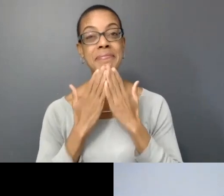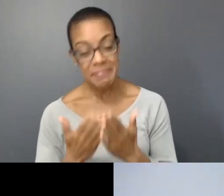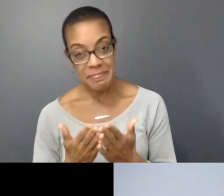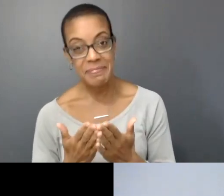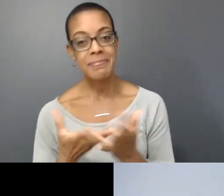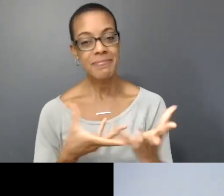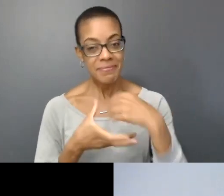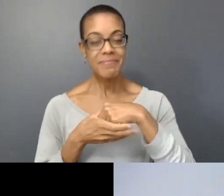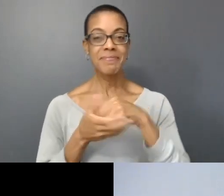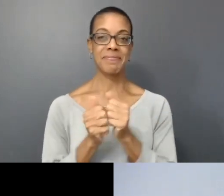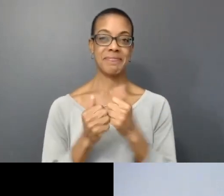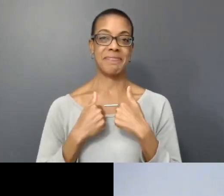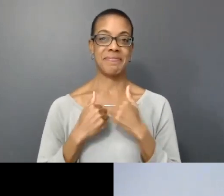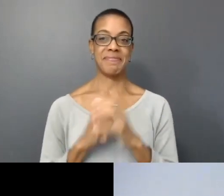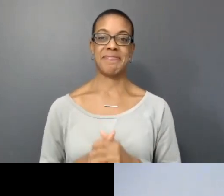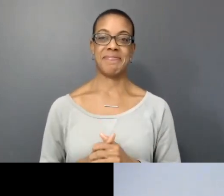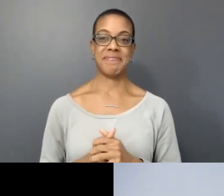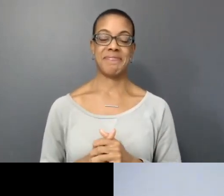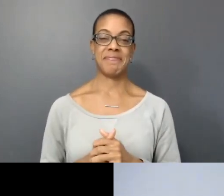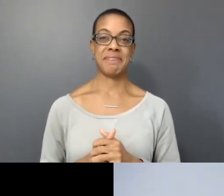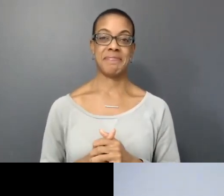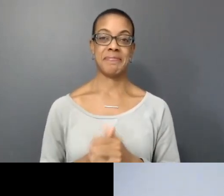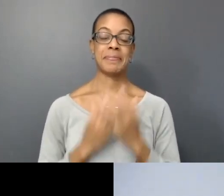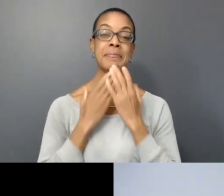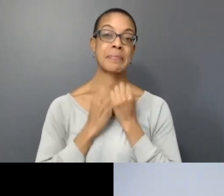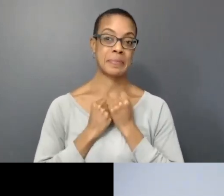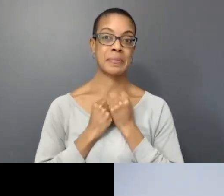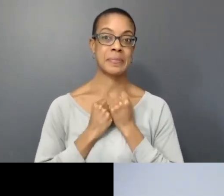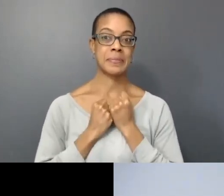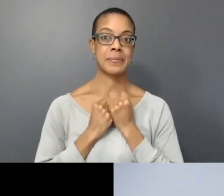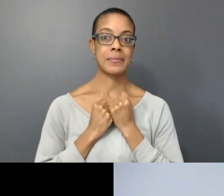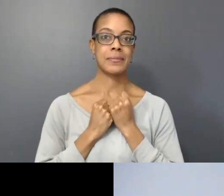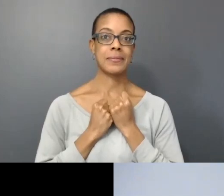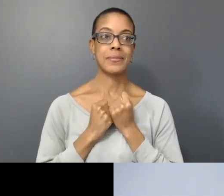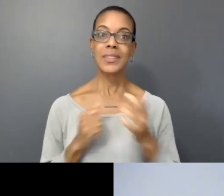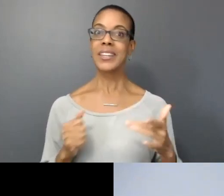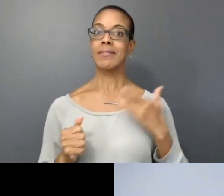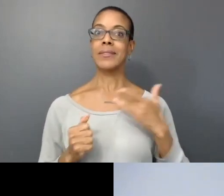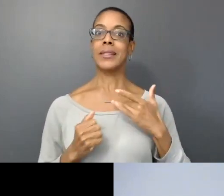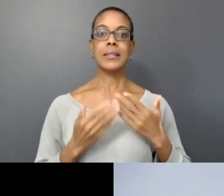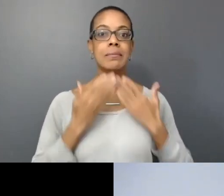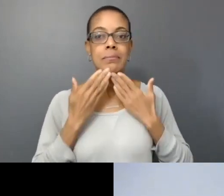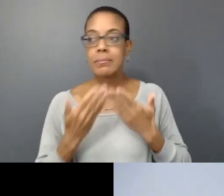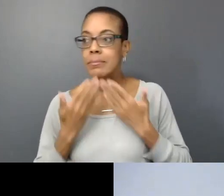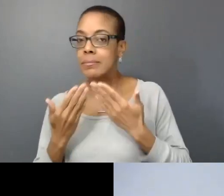I'm very grateful and you can feel the gratitude manifest the reality and the more grateful